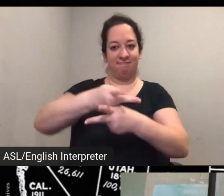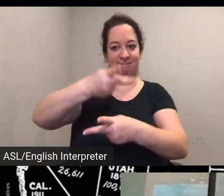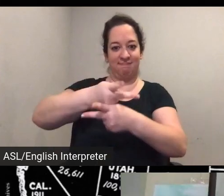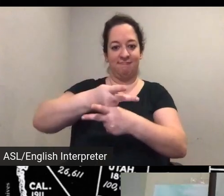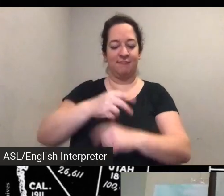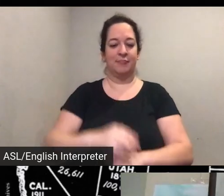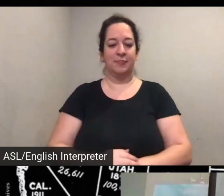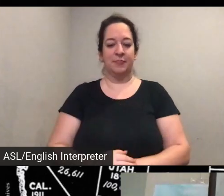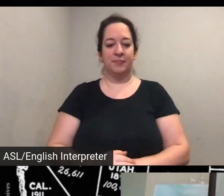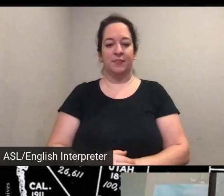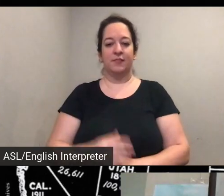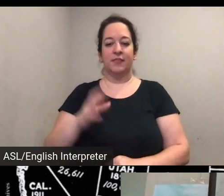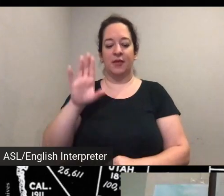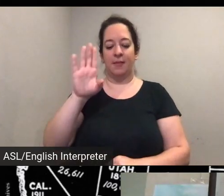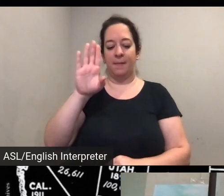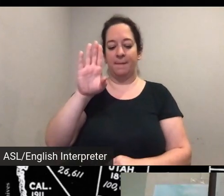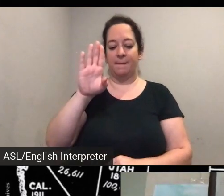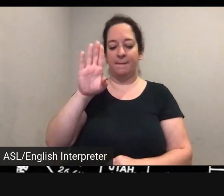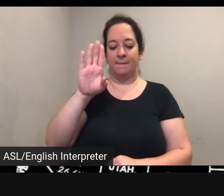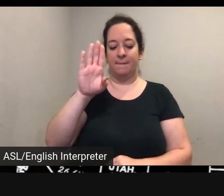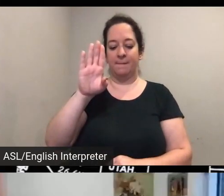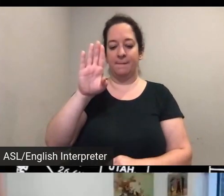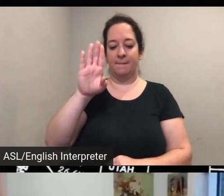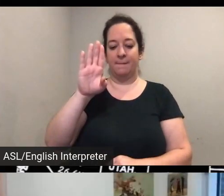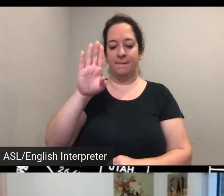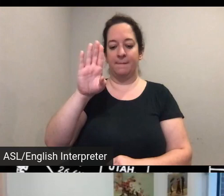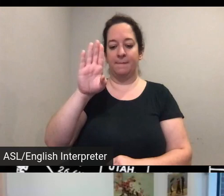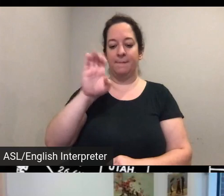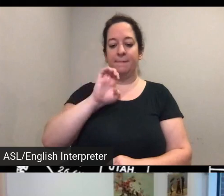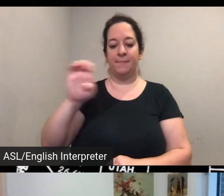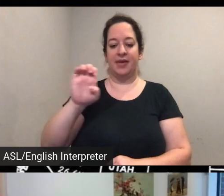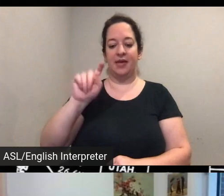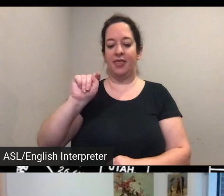beethoven who's professor of geography and environmental systems at towson